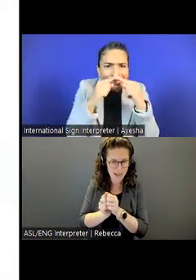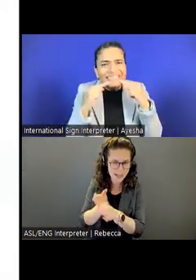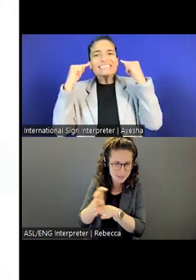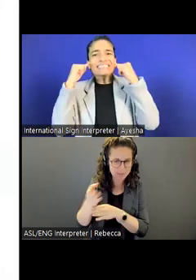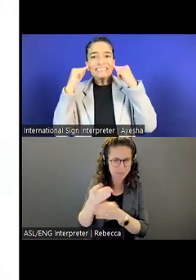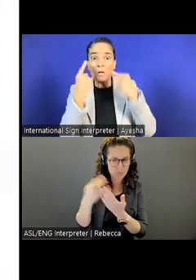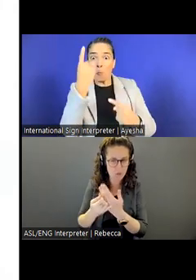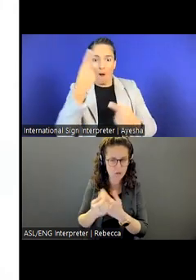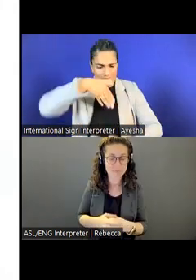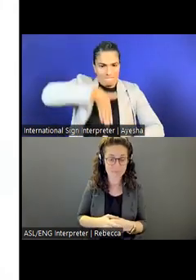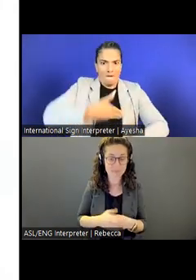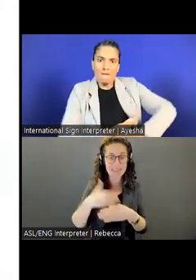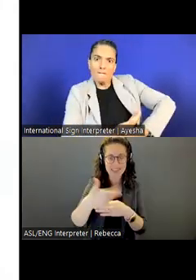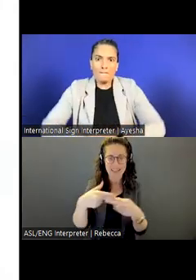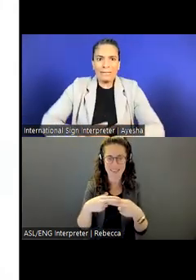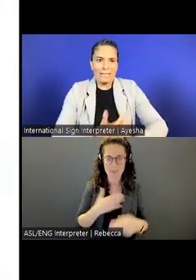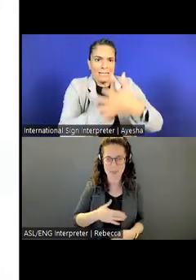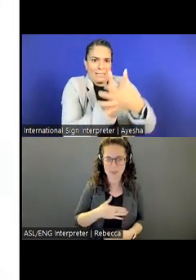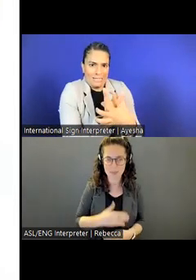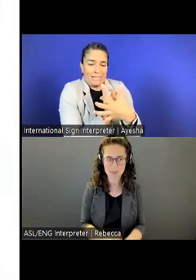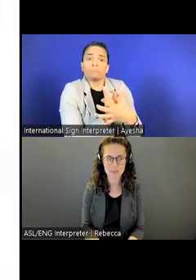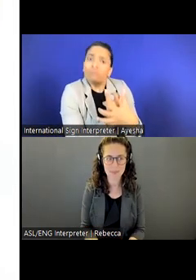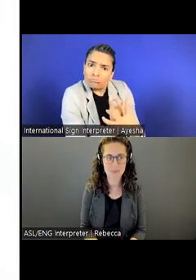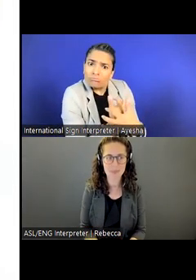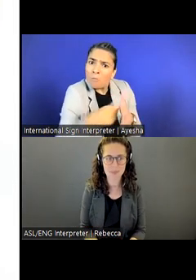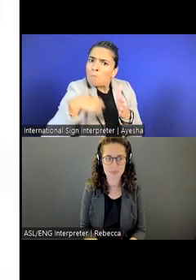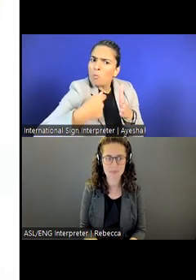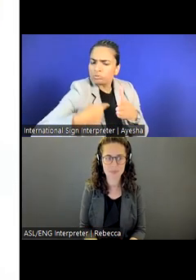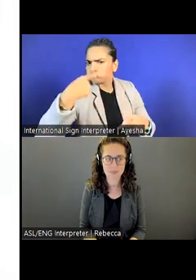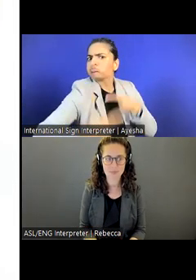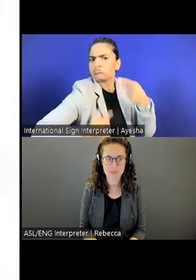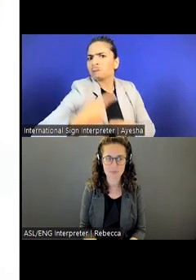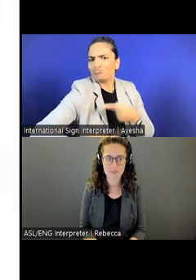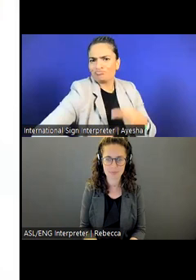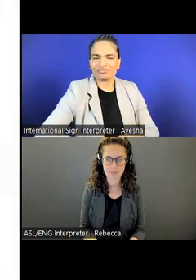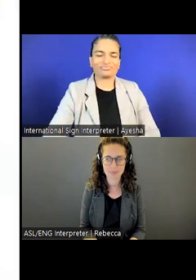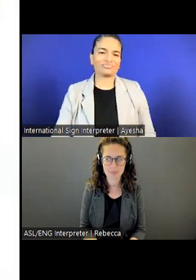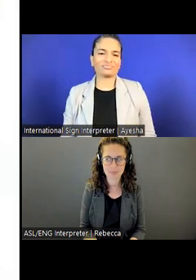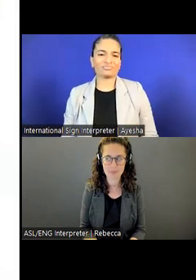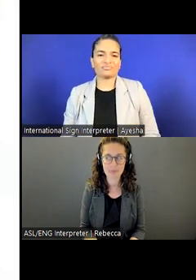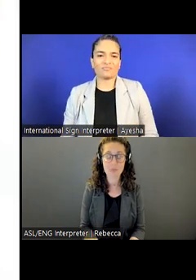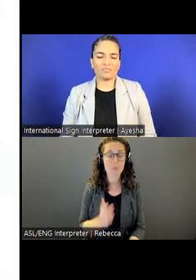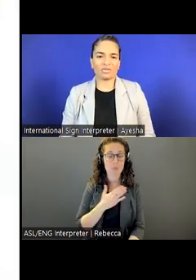Next slide, please. What Global Communities does.